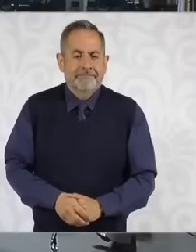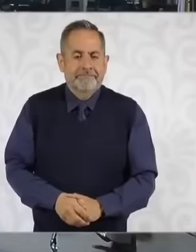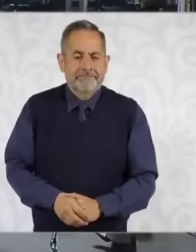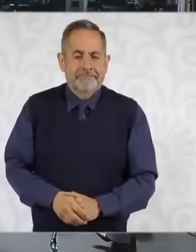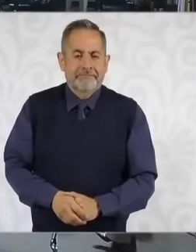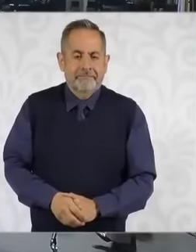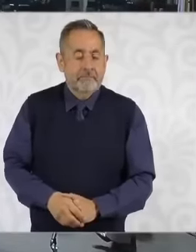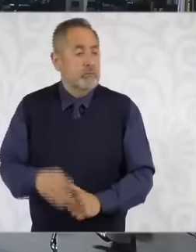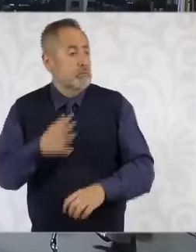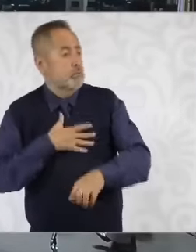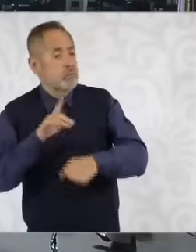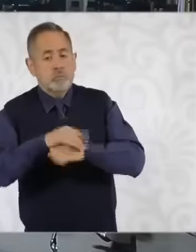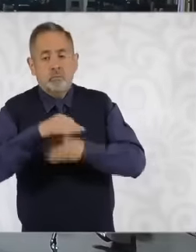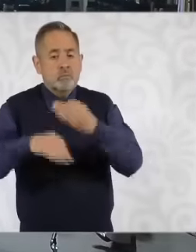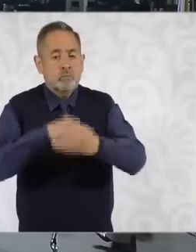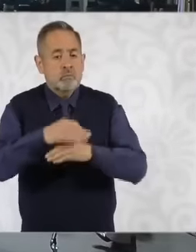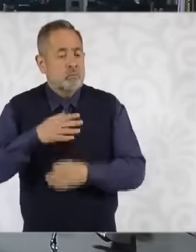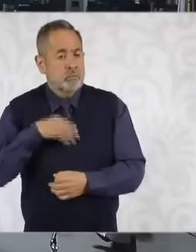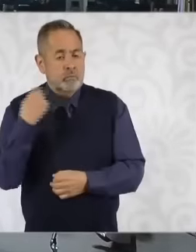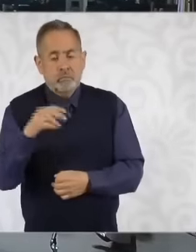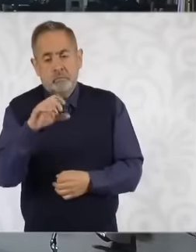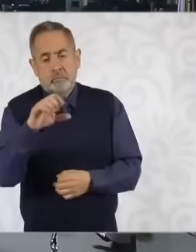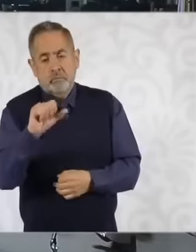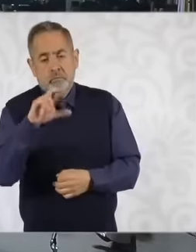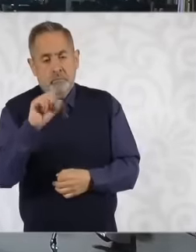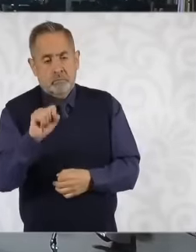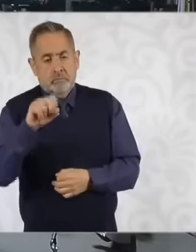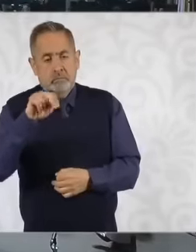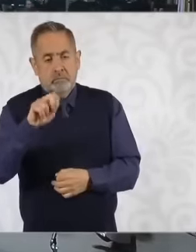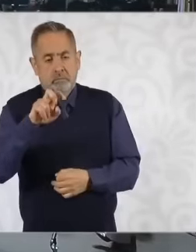Good morning to all Carlos Navarro deraldo media Group doctor with this plan